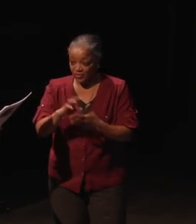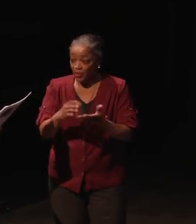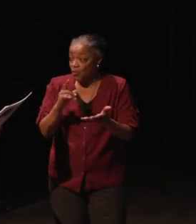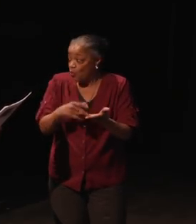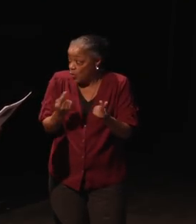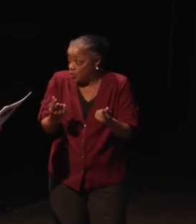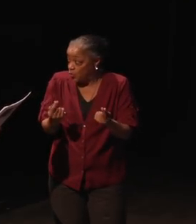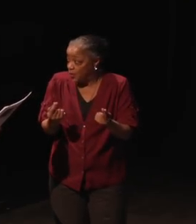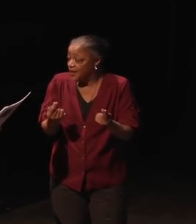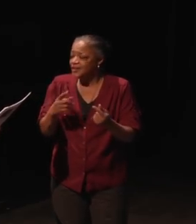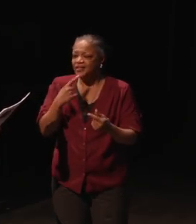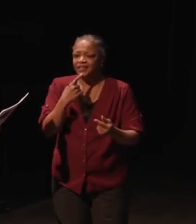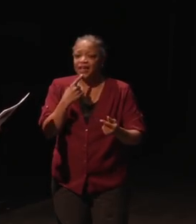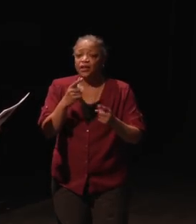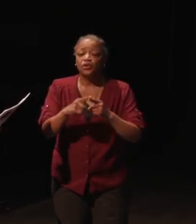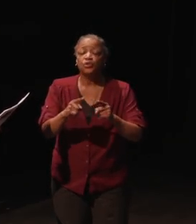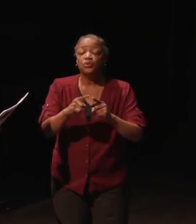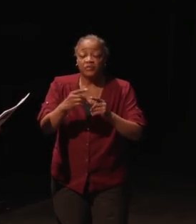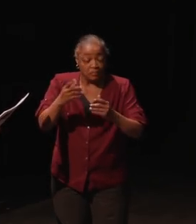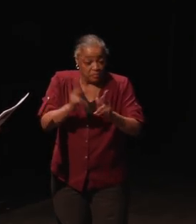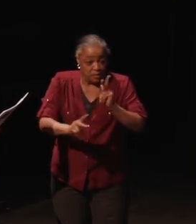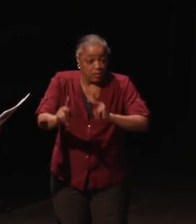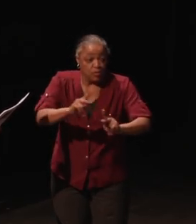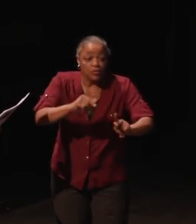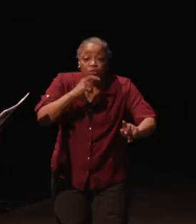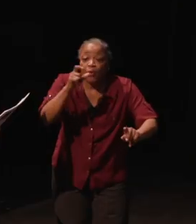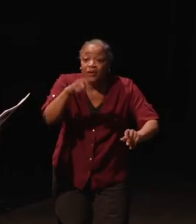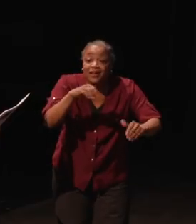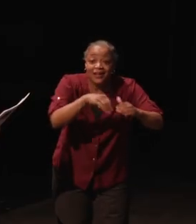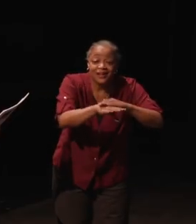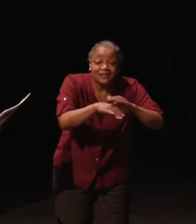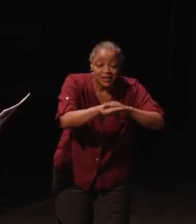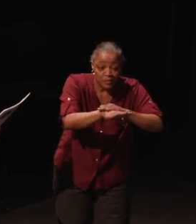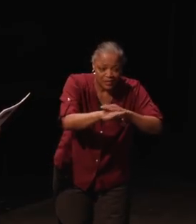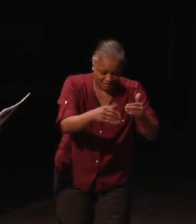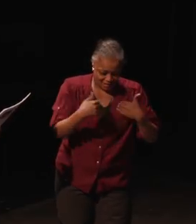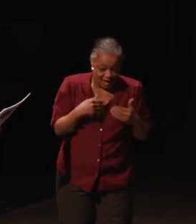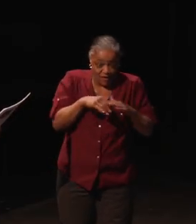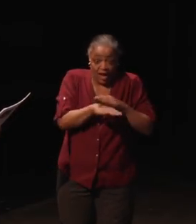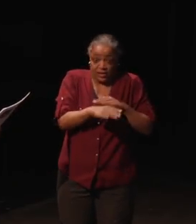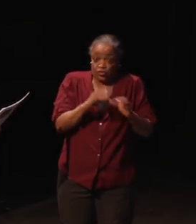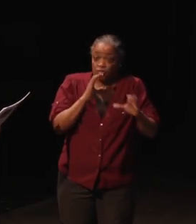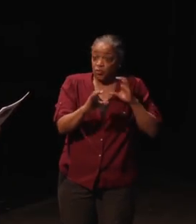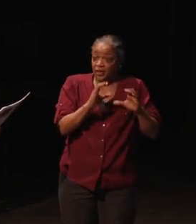doing is just saying to the extent that people who don't need accessibility have access to communications,